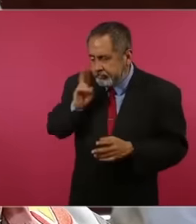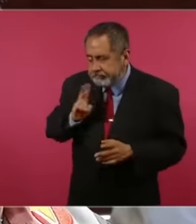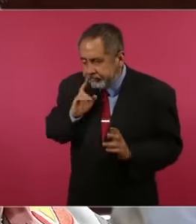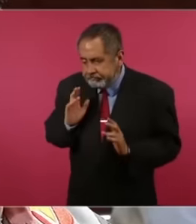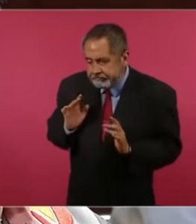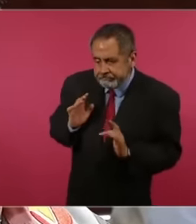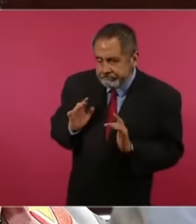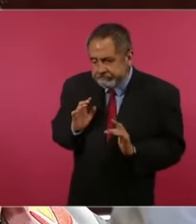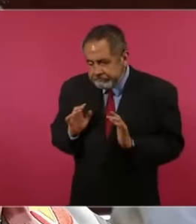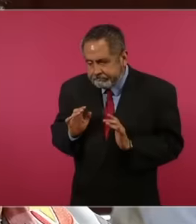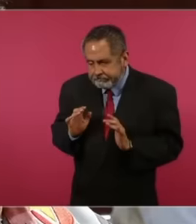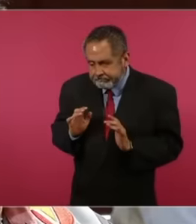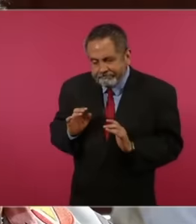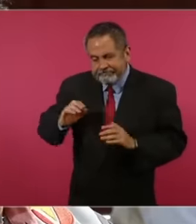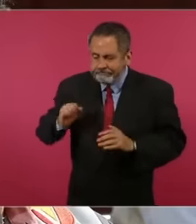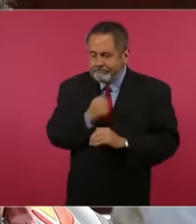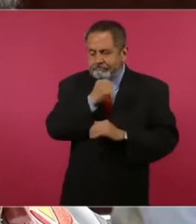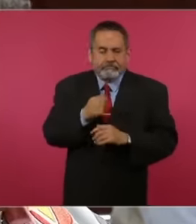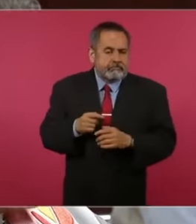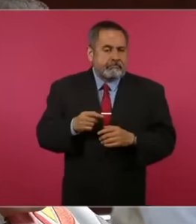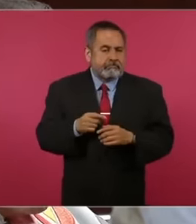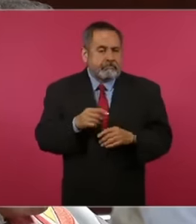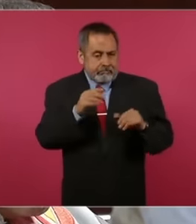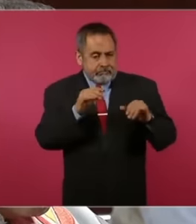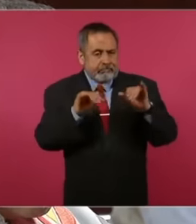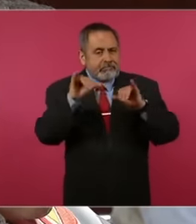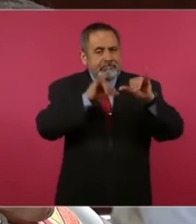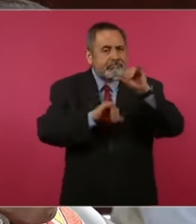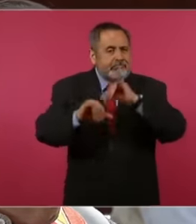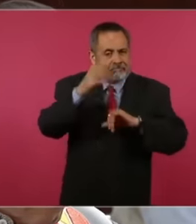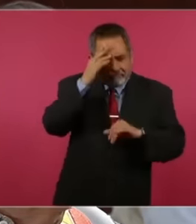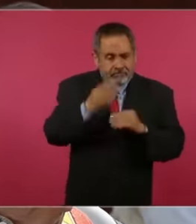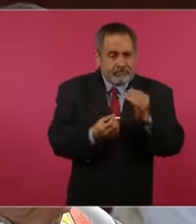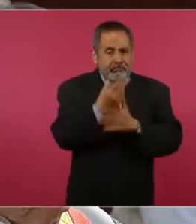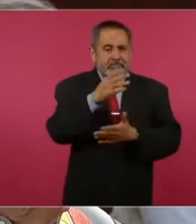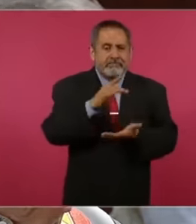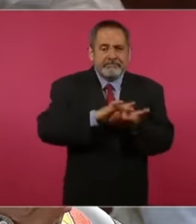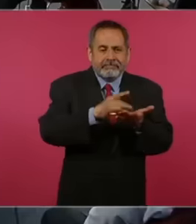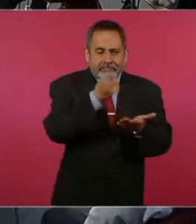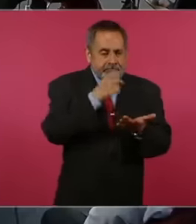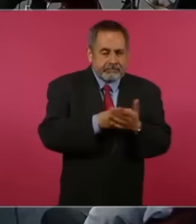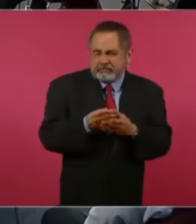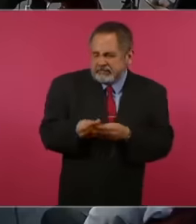be guinea pigs be part of experiments for new medications the amounts of money